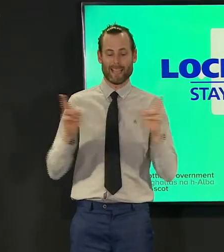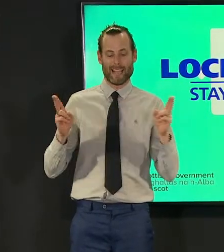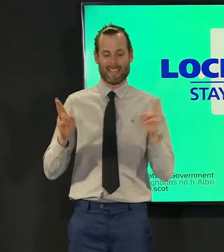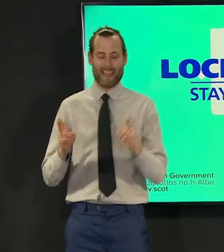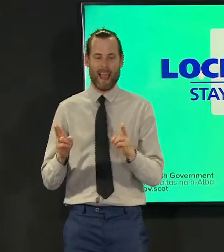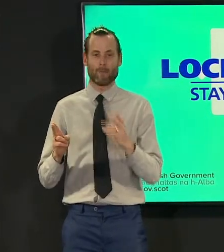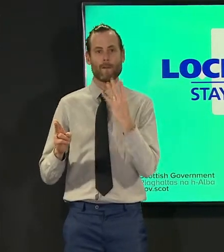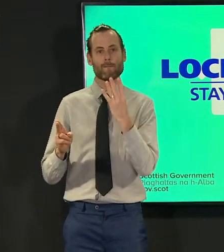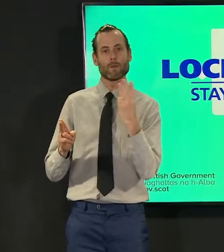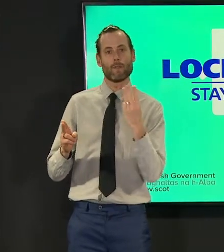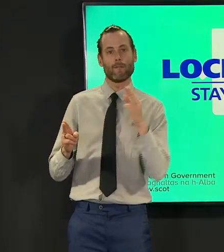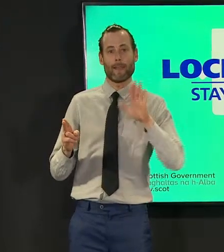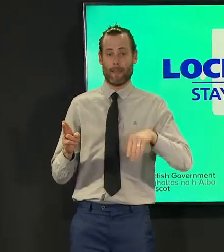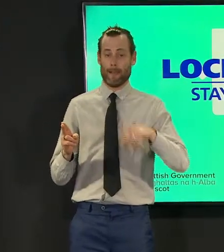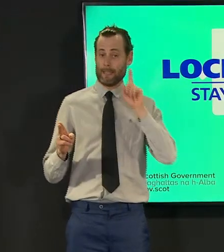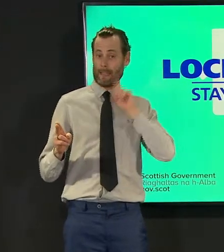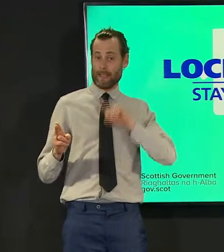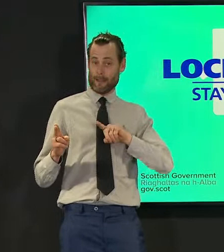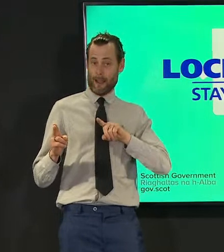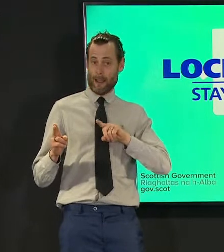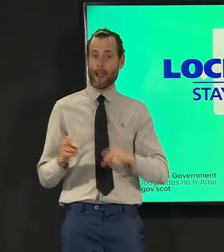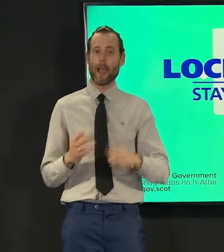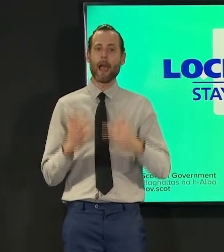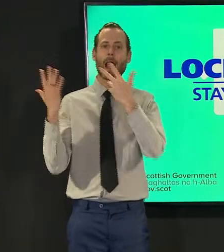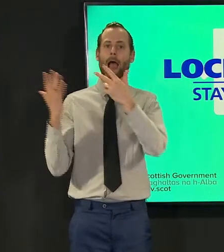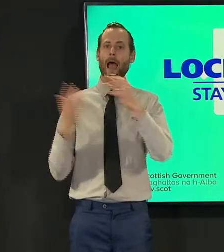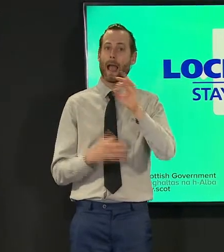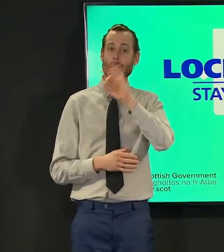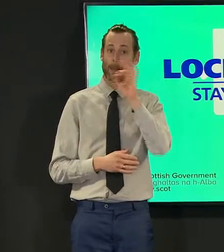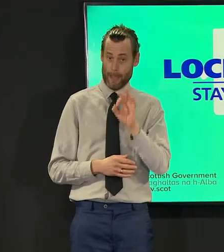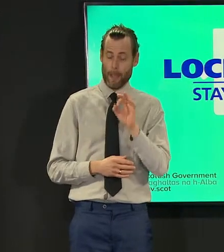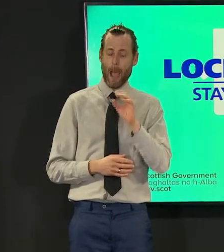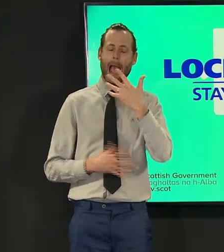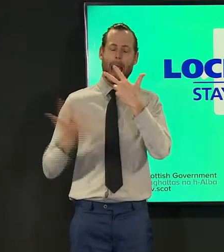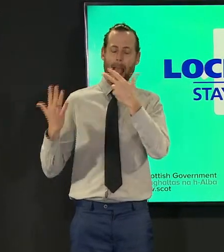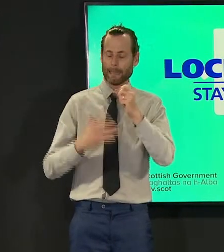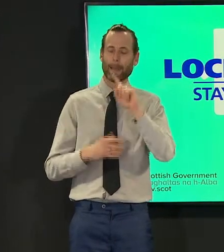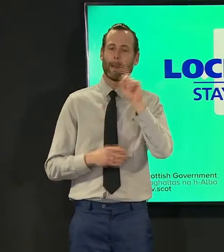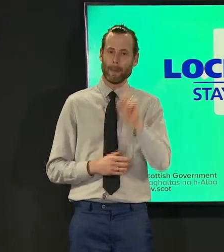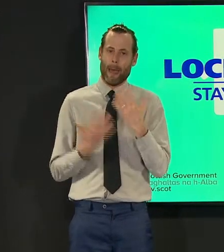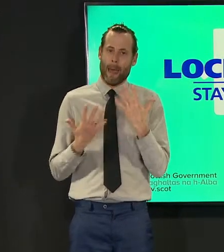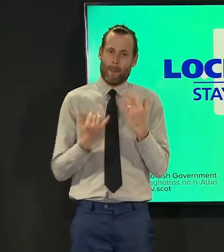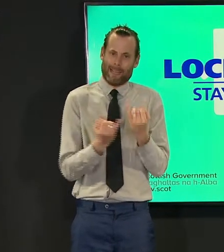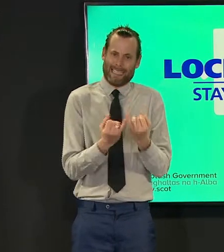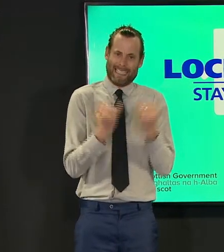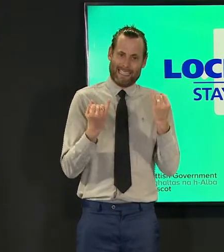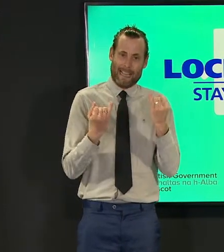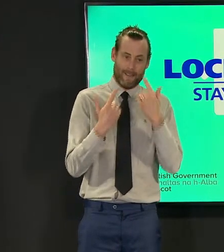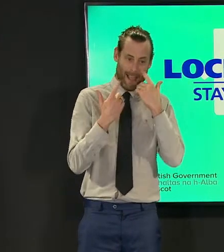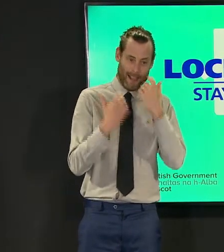less than yesterday and 80 people are in intensive care which is a reduction of nine from yesterday